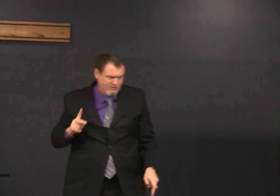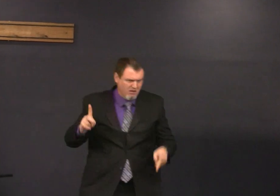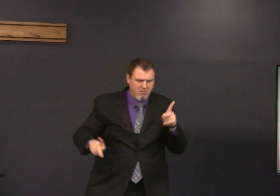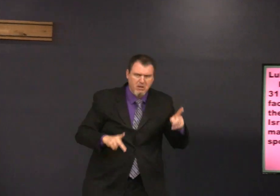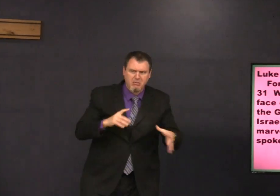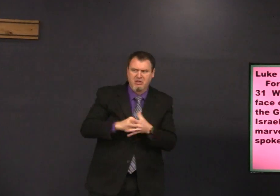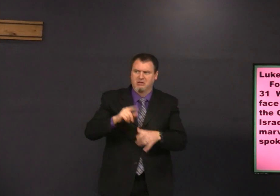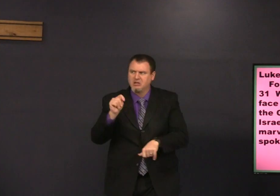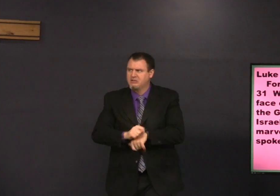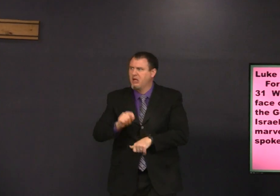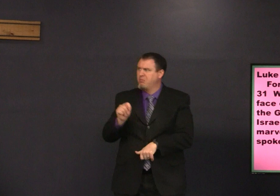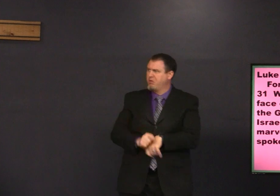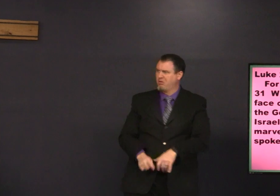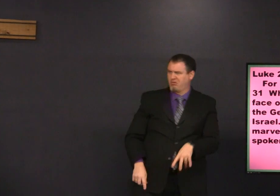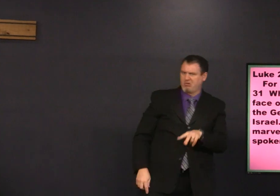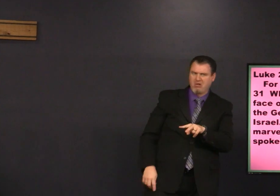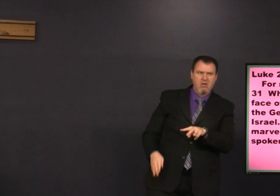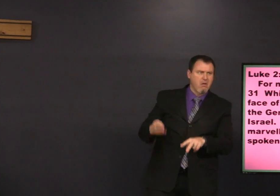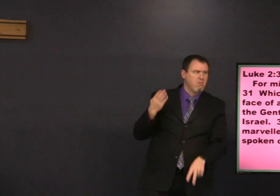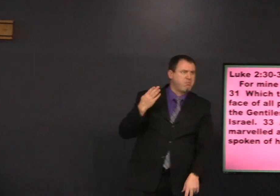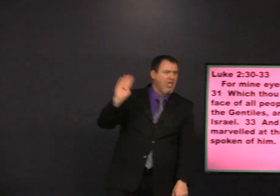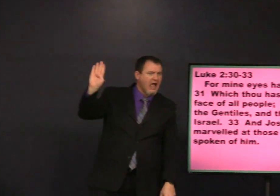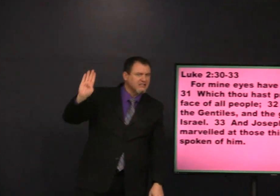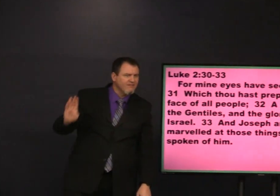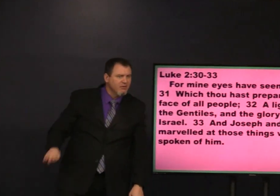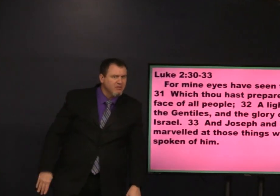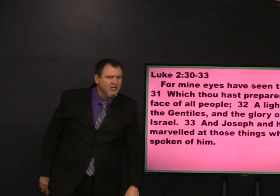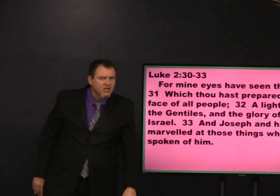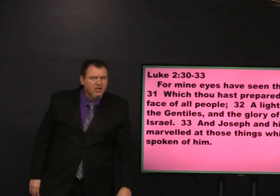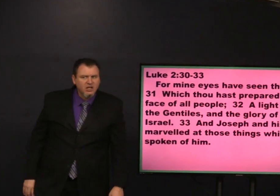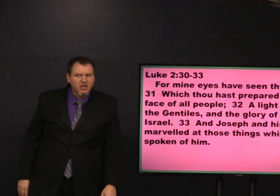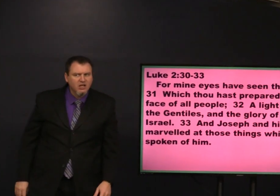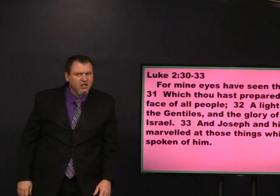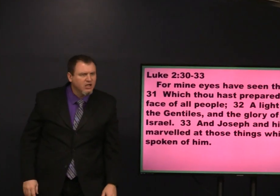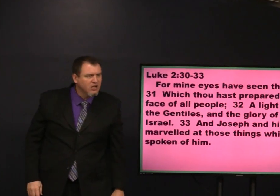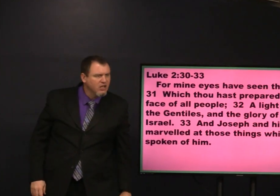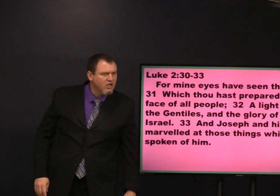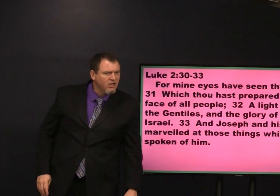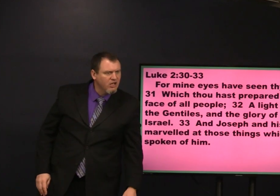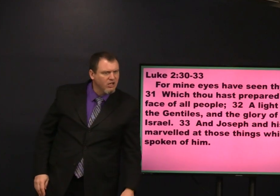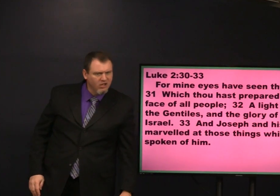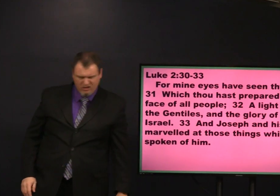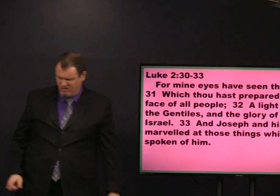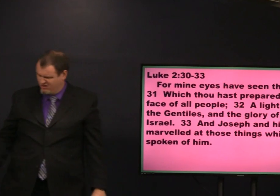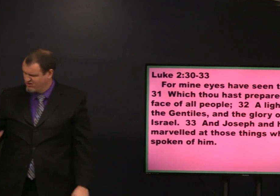to the Greeks as well to the Gentiles the others in the temple are looking at